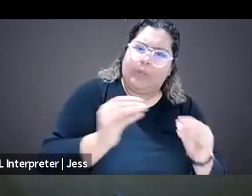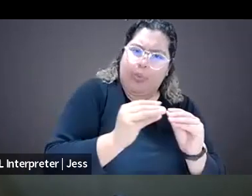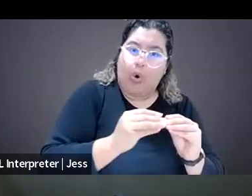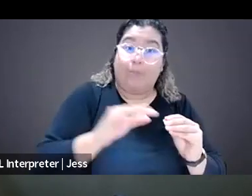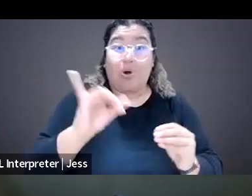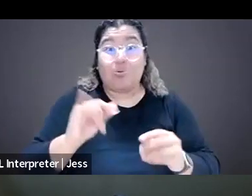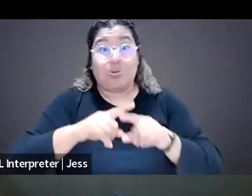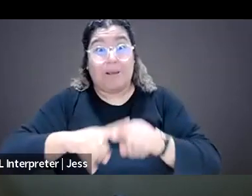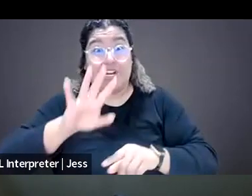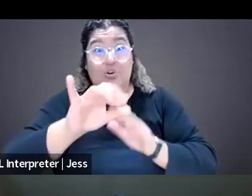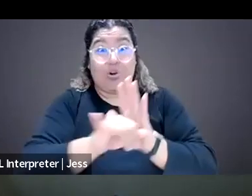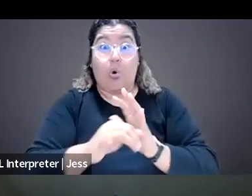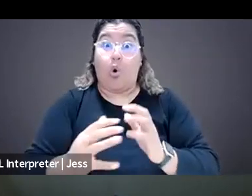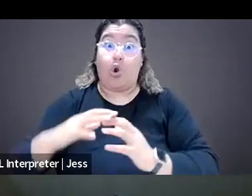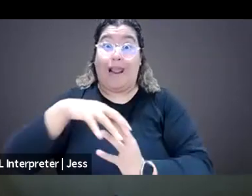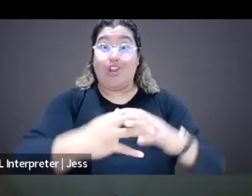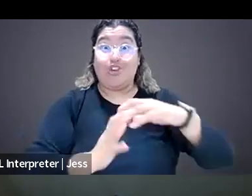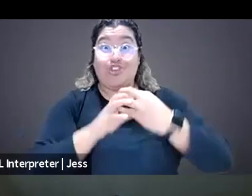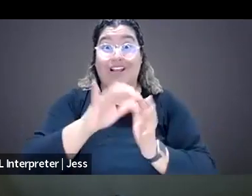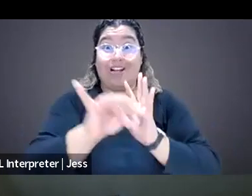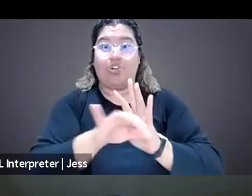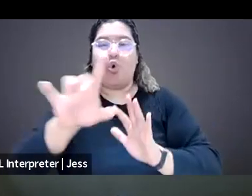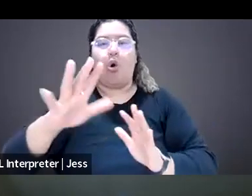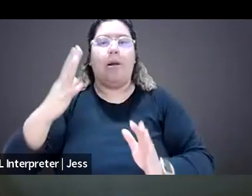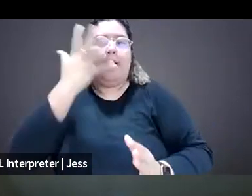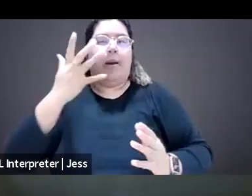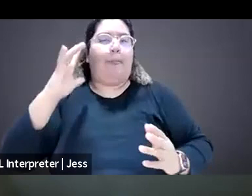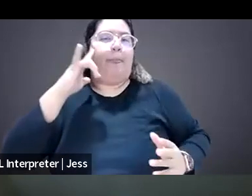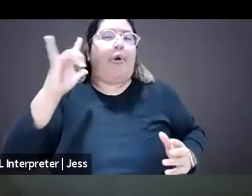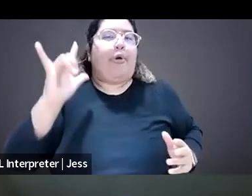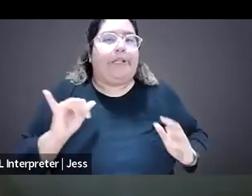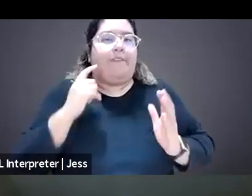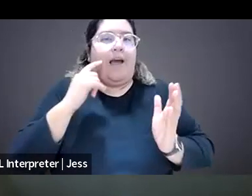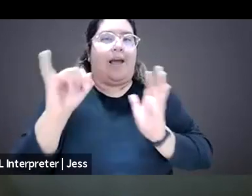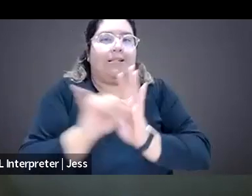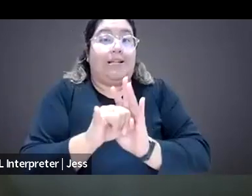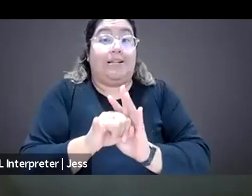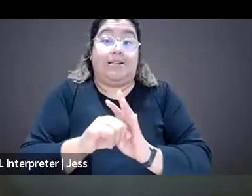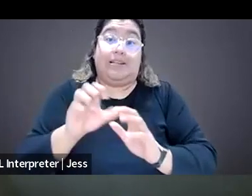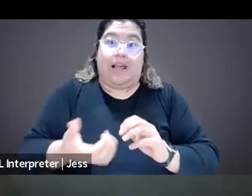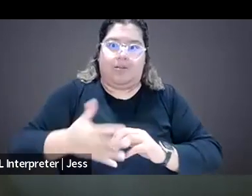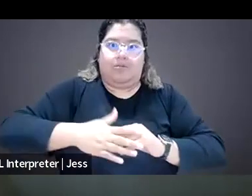and identities or your perceived identities, you are also facing a higher level of attacks